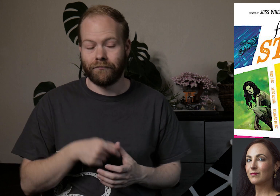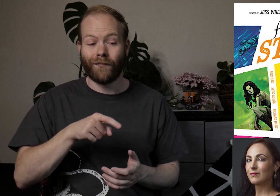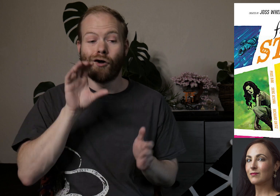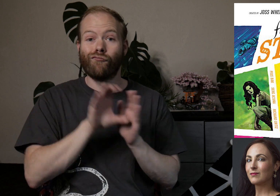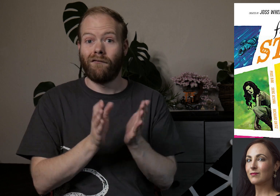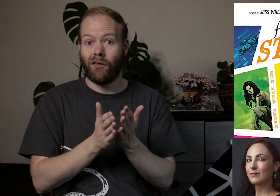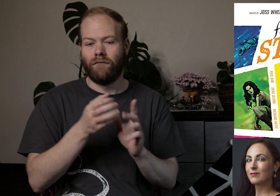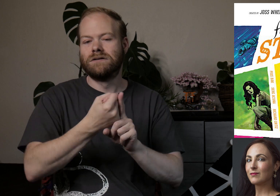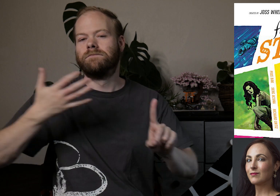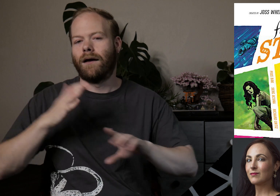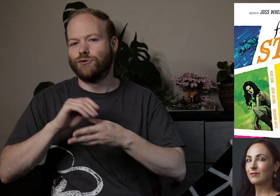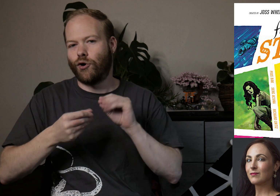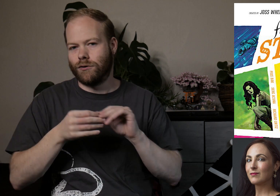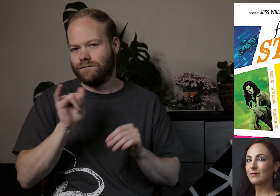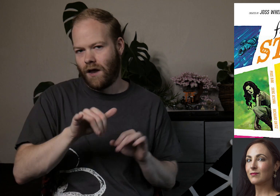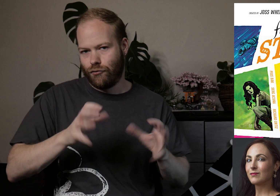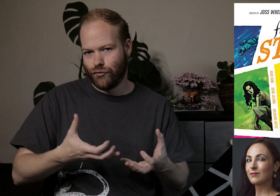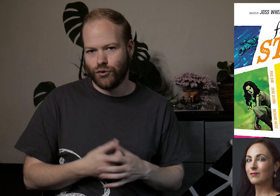The graphic novels expand on the stories of the crew.